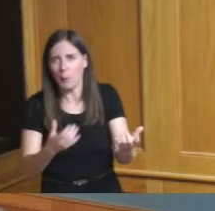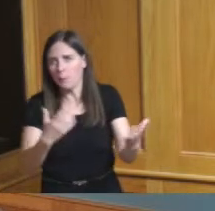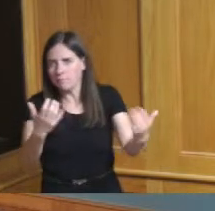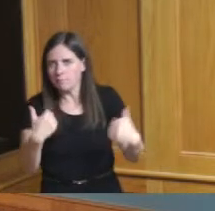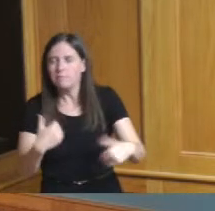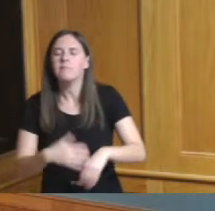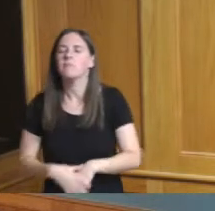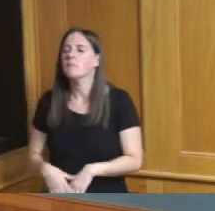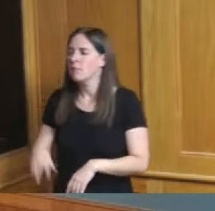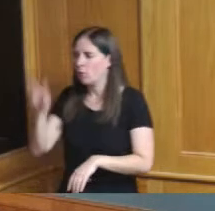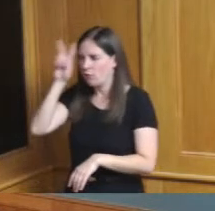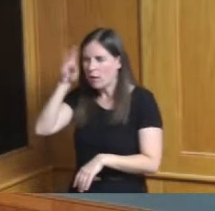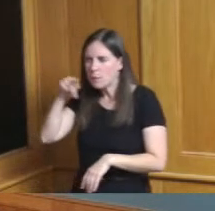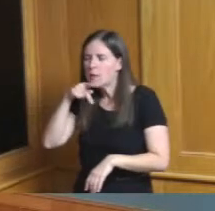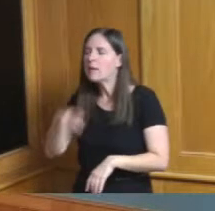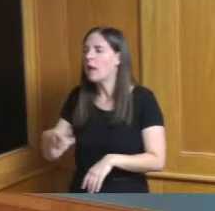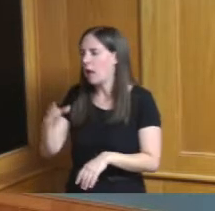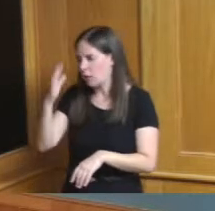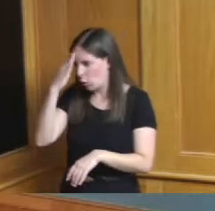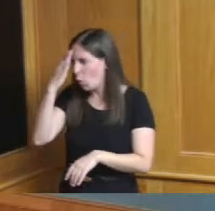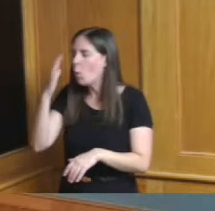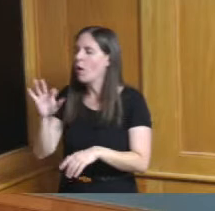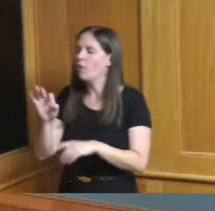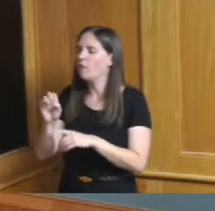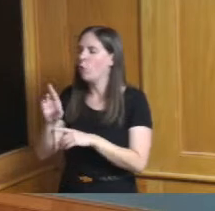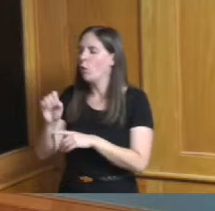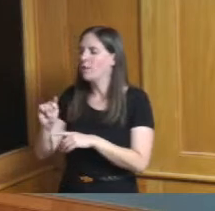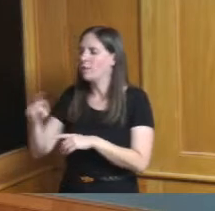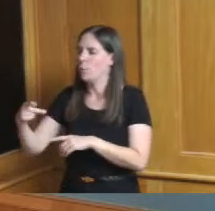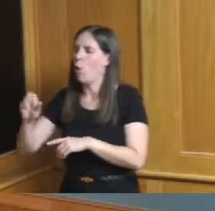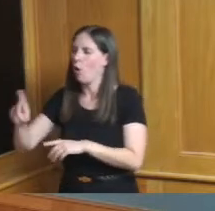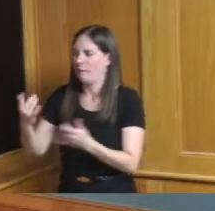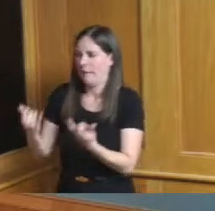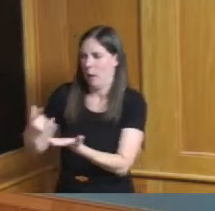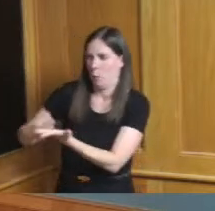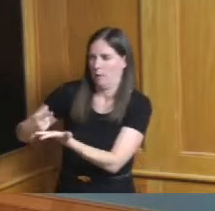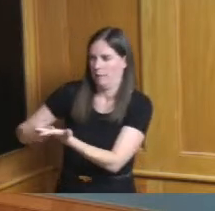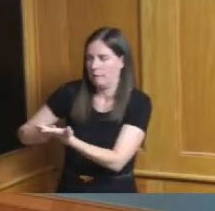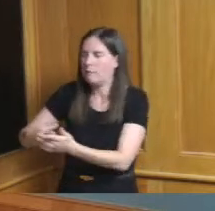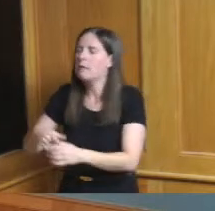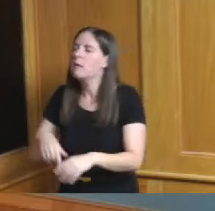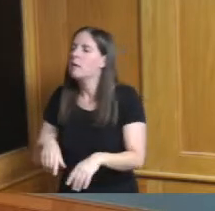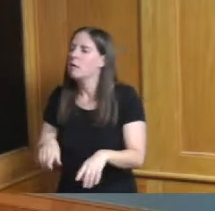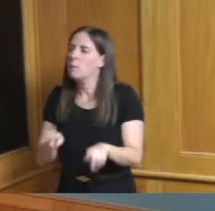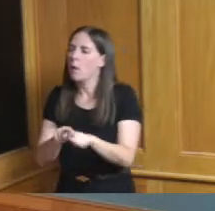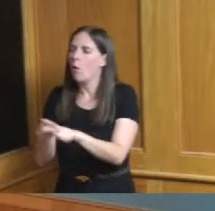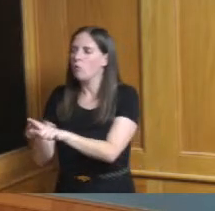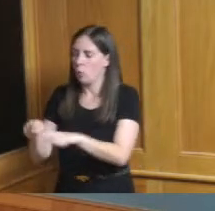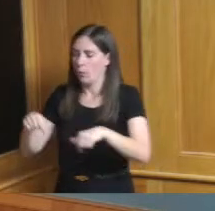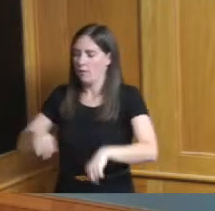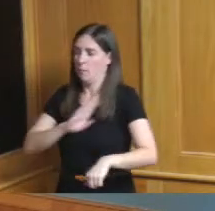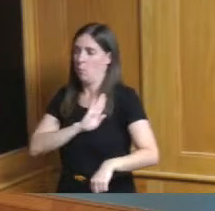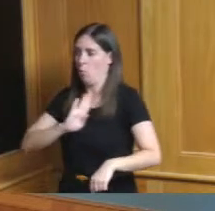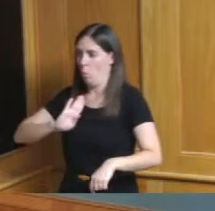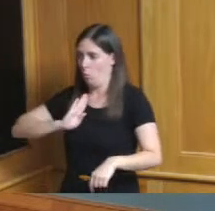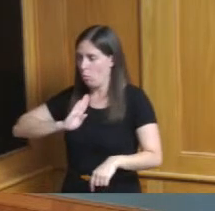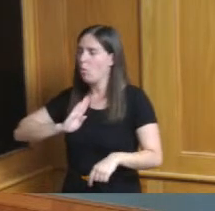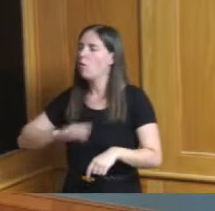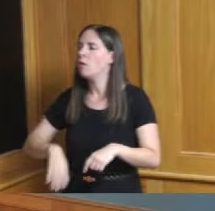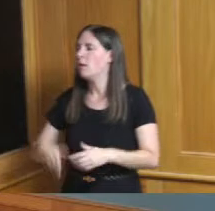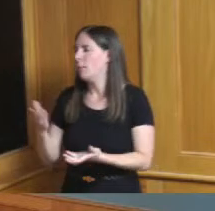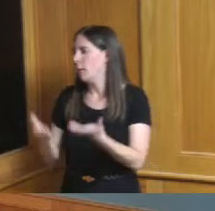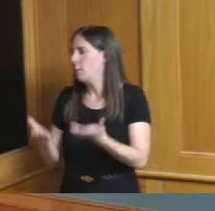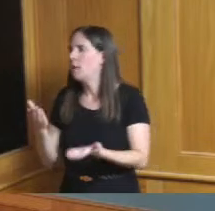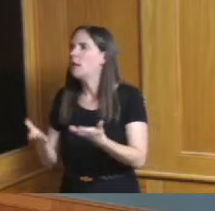you don't mind since we've got Forest Park on our mind we also as a board and maybe if Jeff could